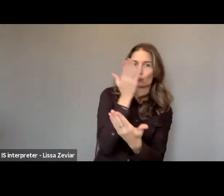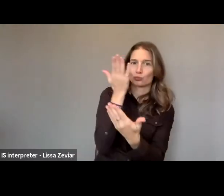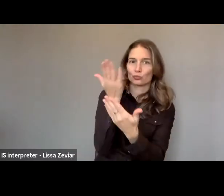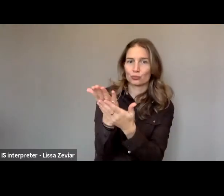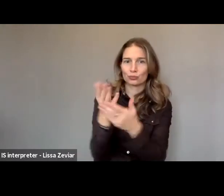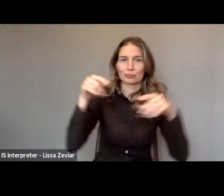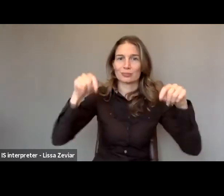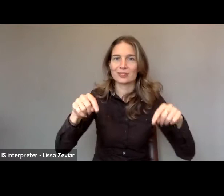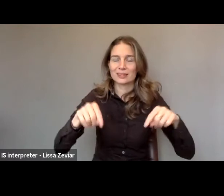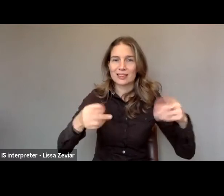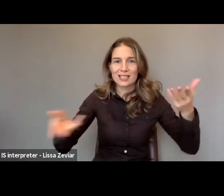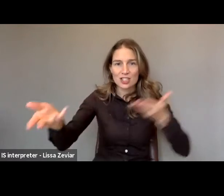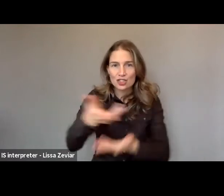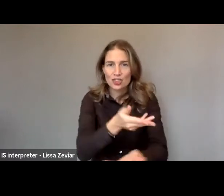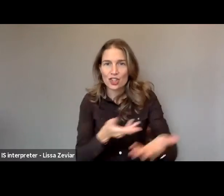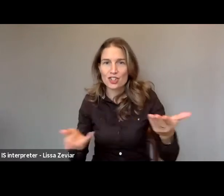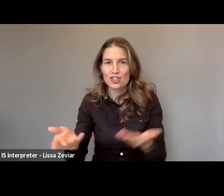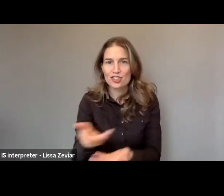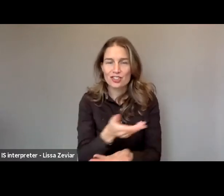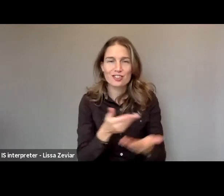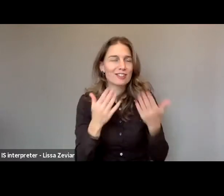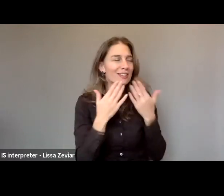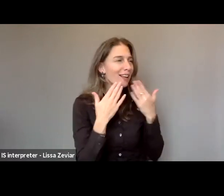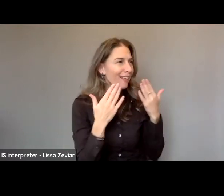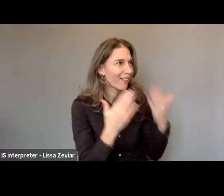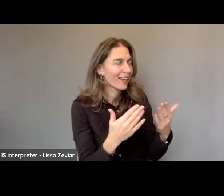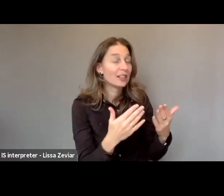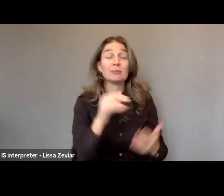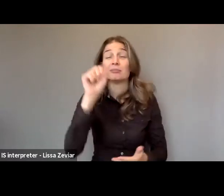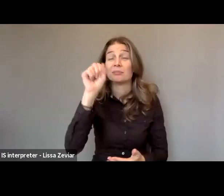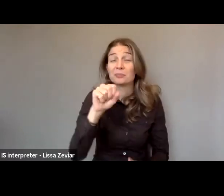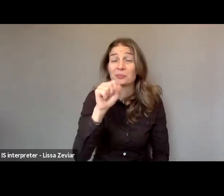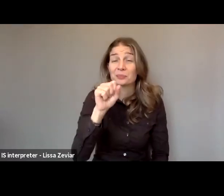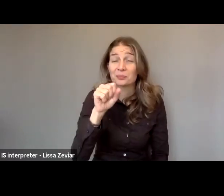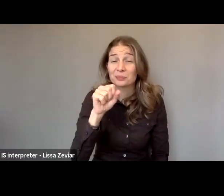I think harmful practices against women and girls with disabilities is